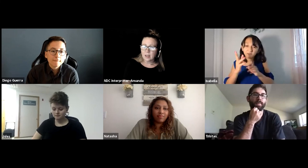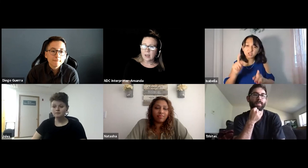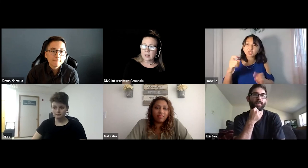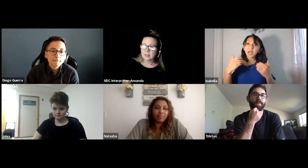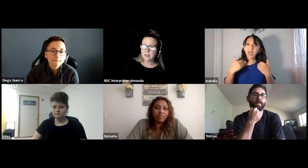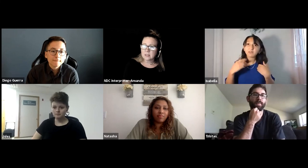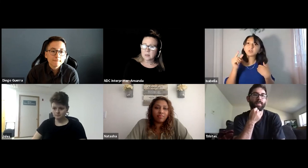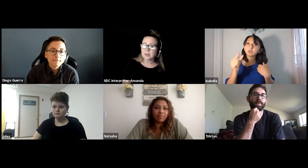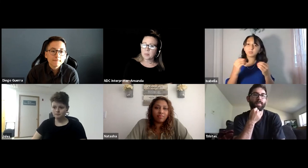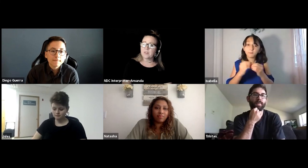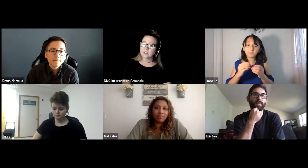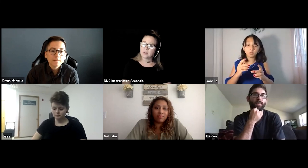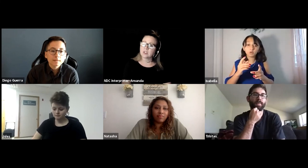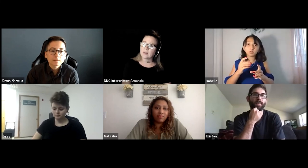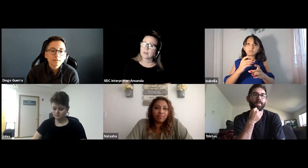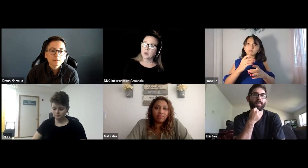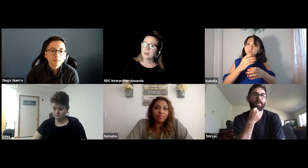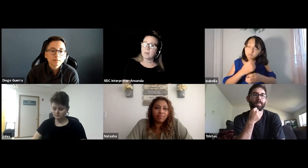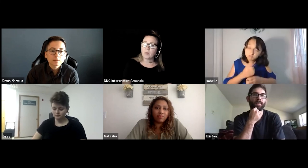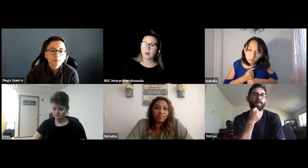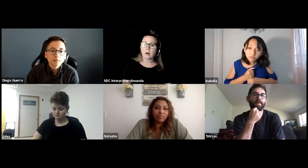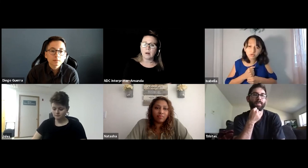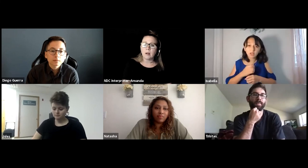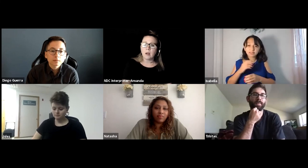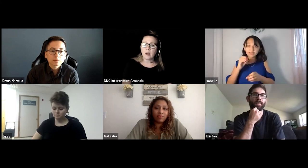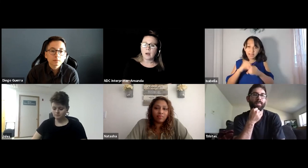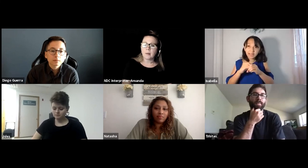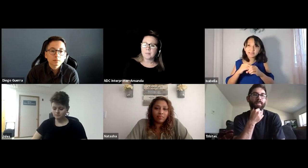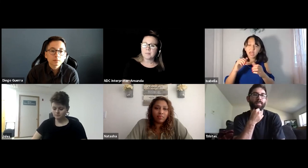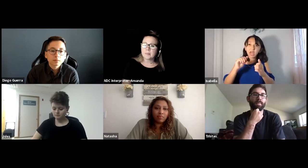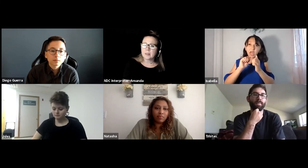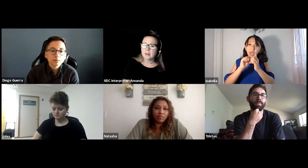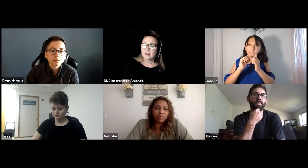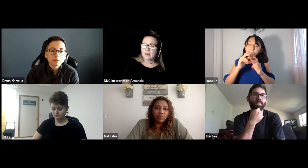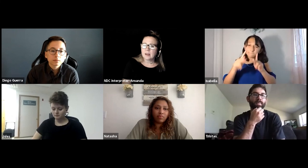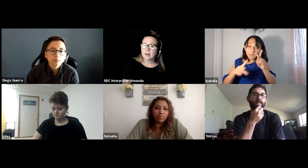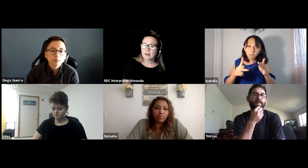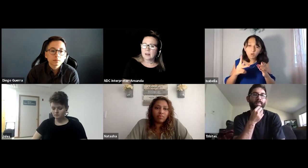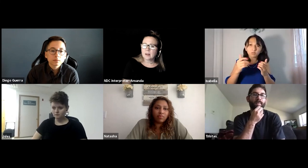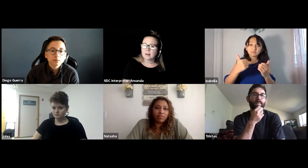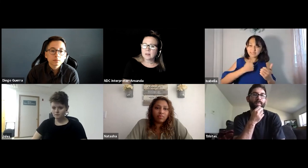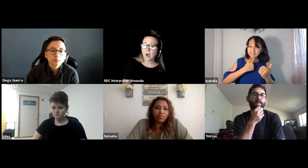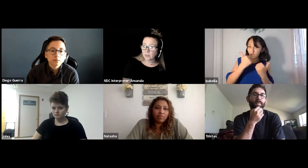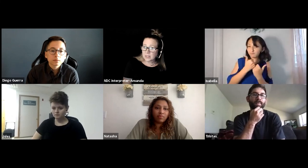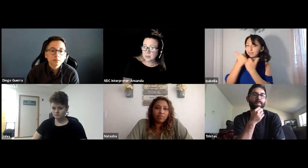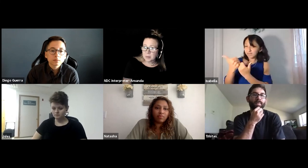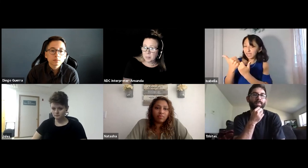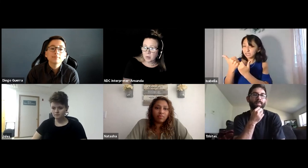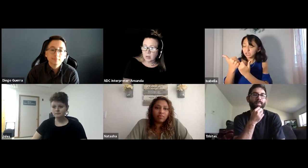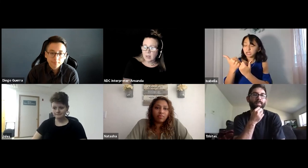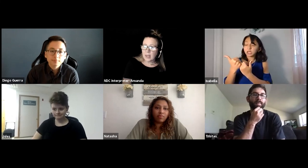And I think disability professionals should have a little bit more confidence in people